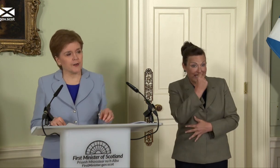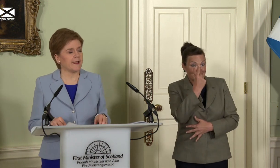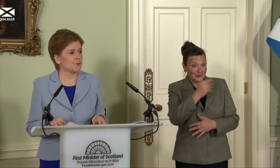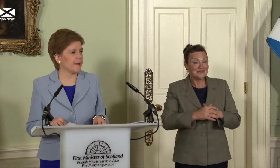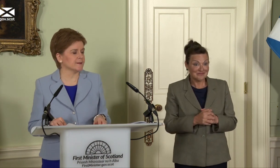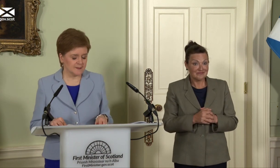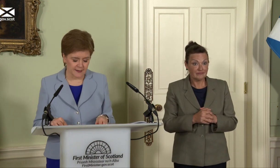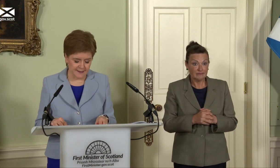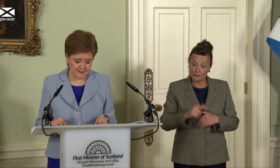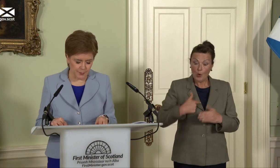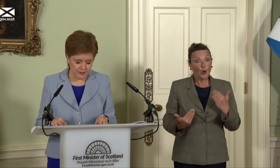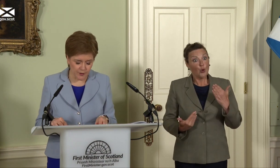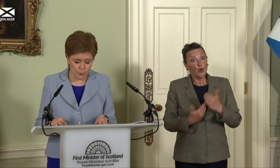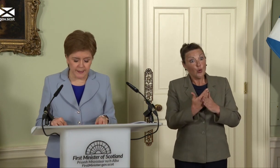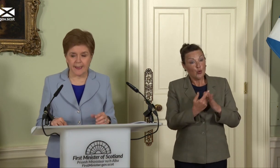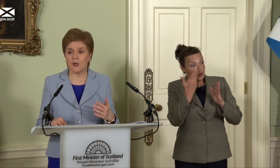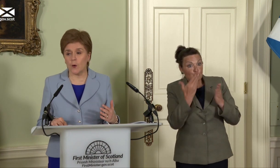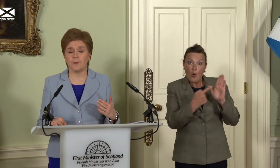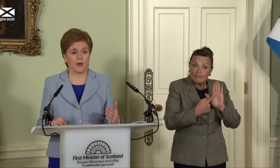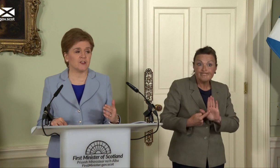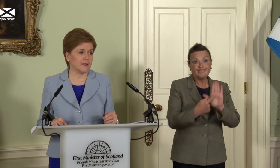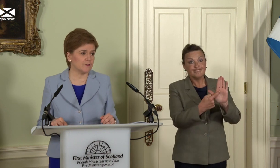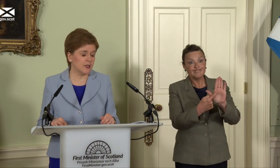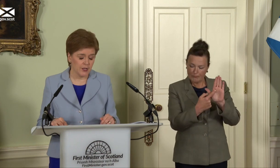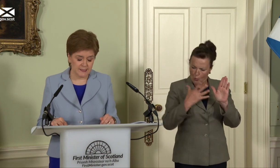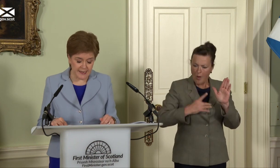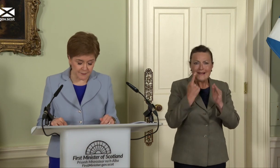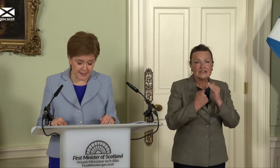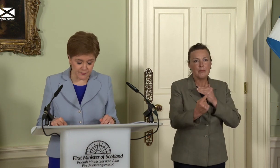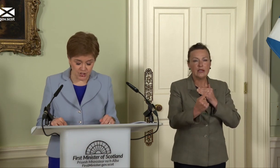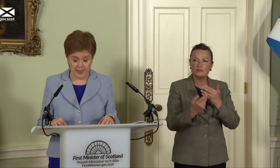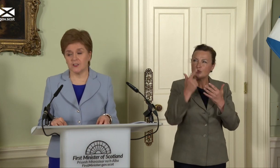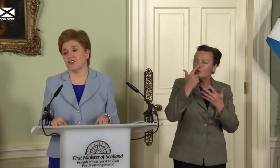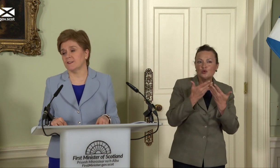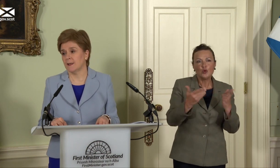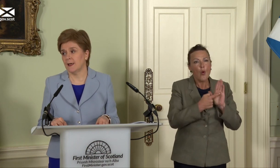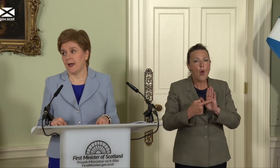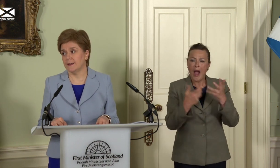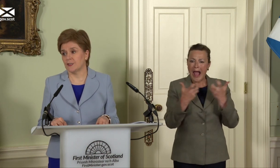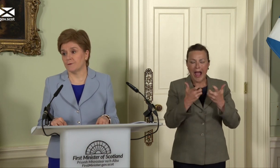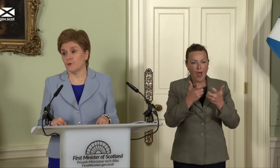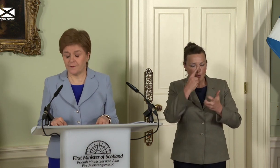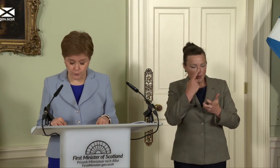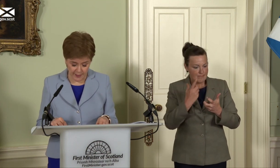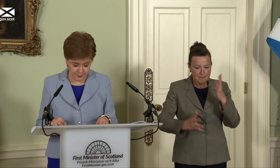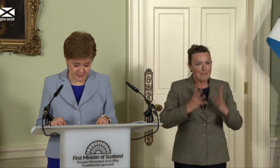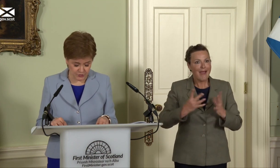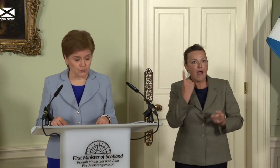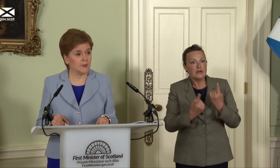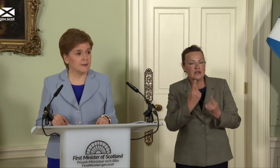independence is about how we equip ourselves to navigate the challenges and fulfil that potential,